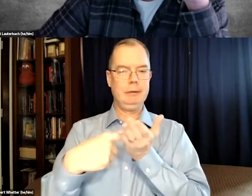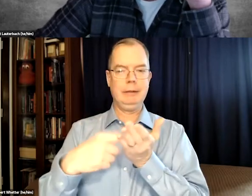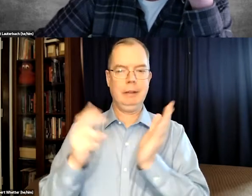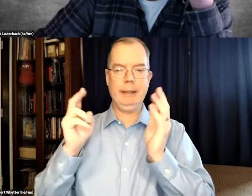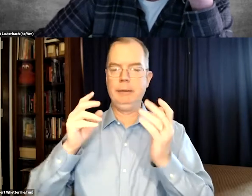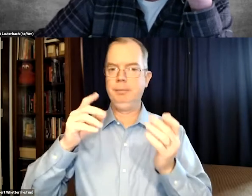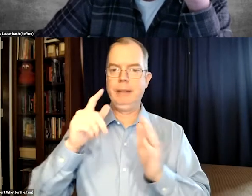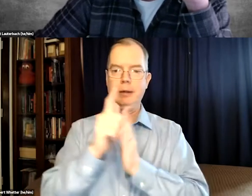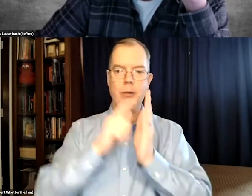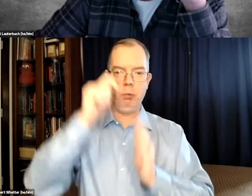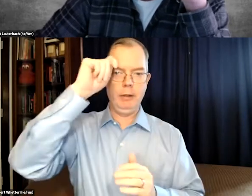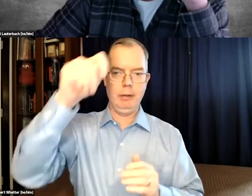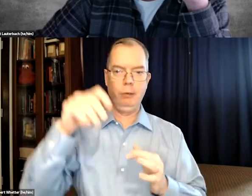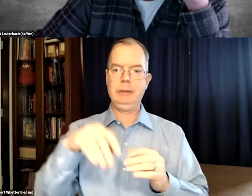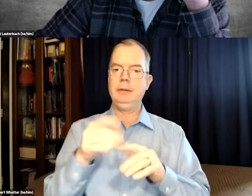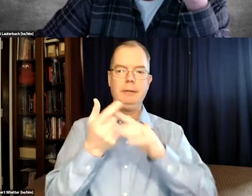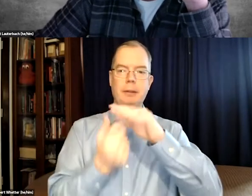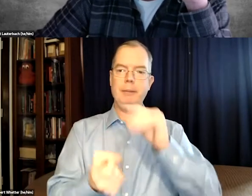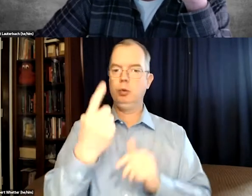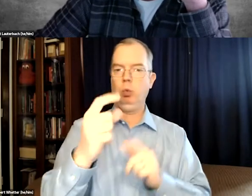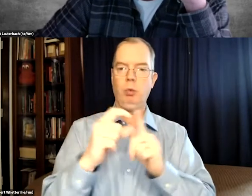And so I'm in law school and there's legal